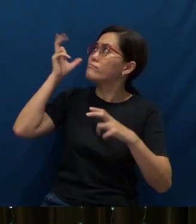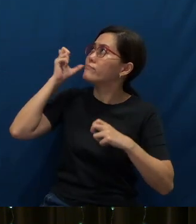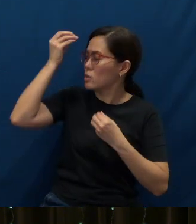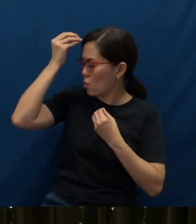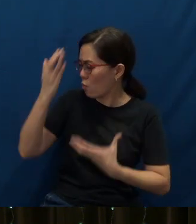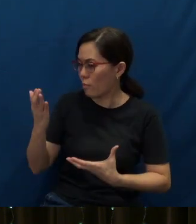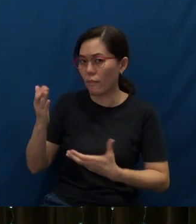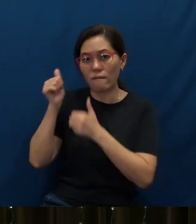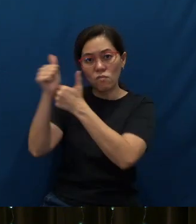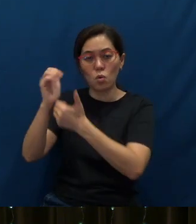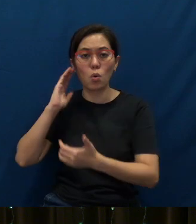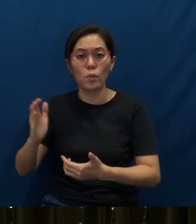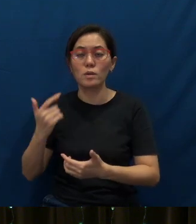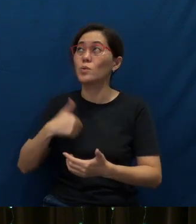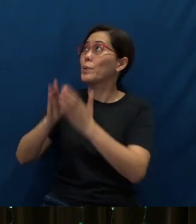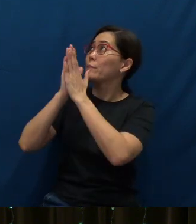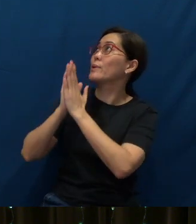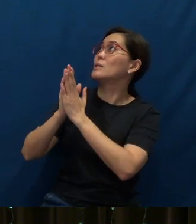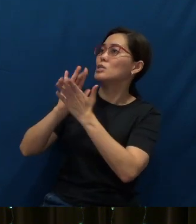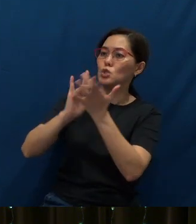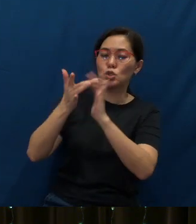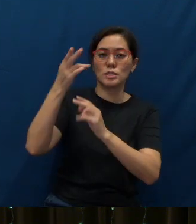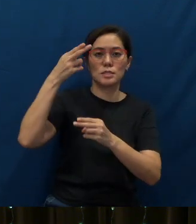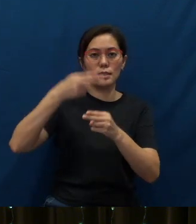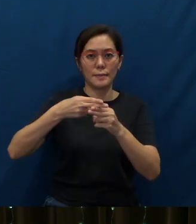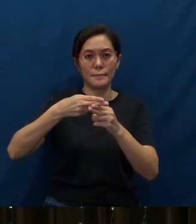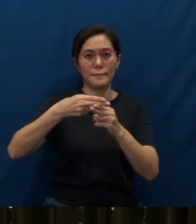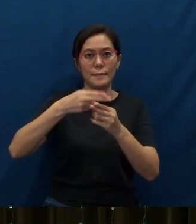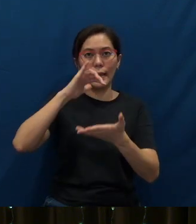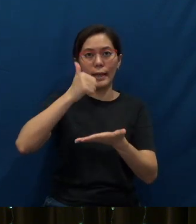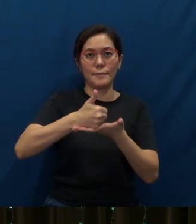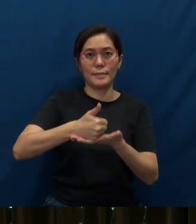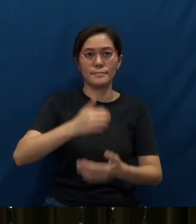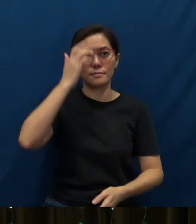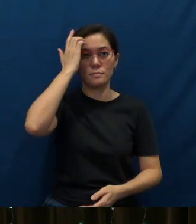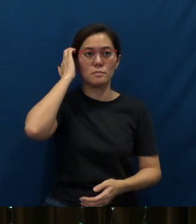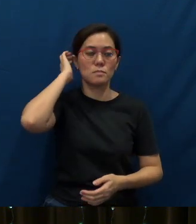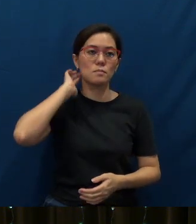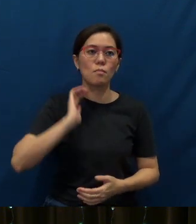for we ask this in Jesus’ name. Amen.